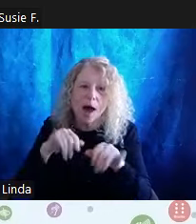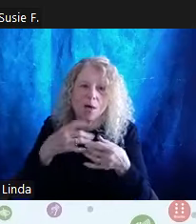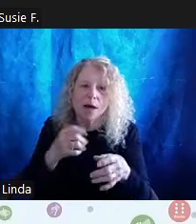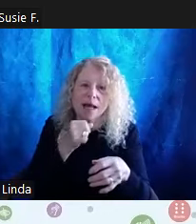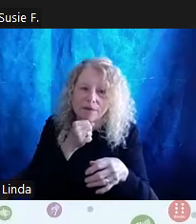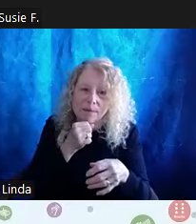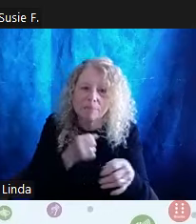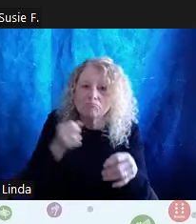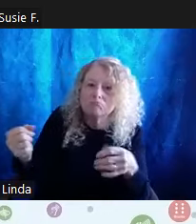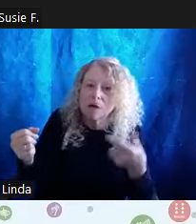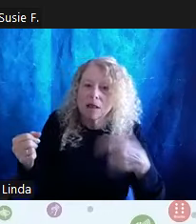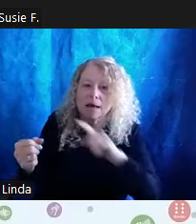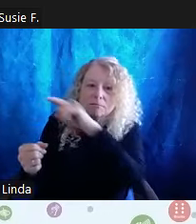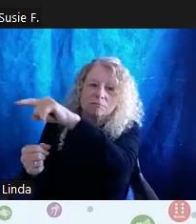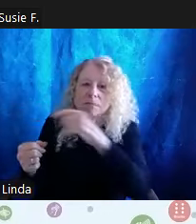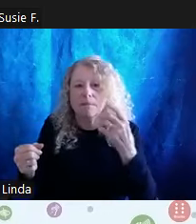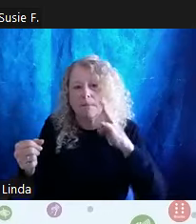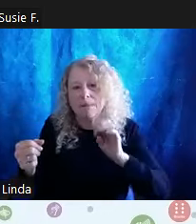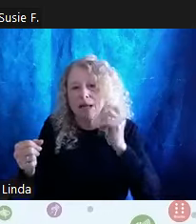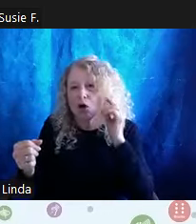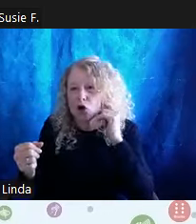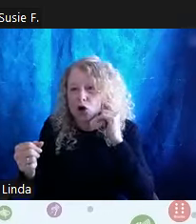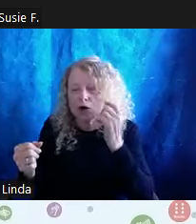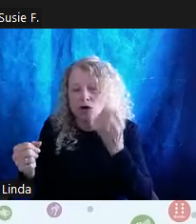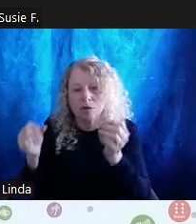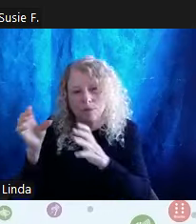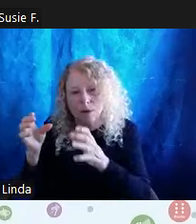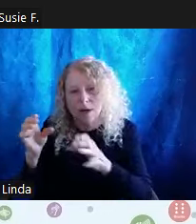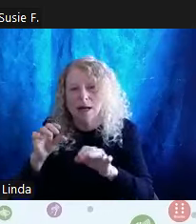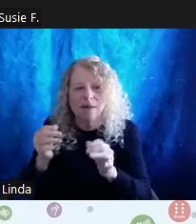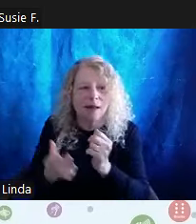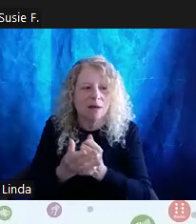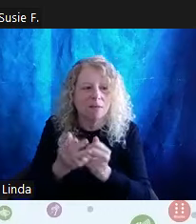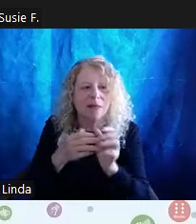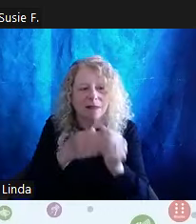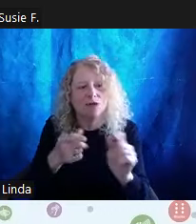space and that leads to listen and learn? How can I sit here and listen to the